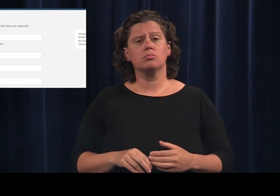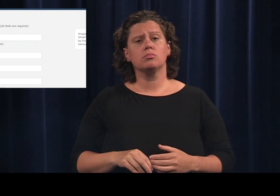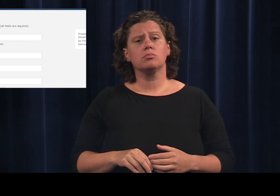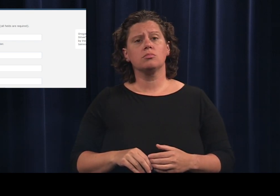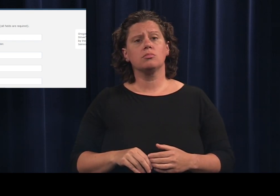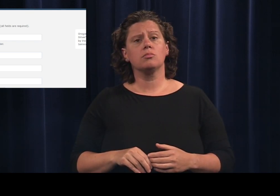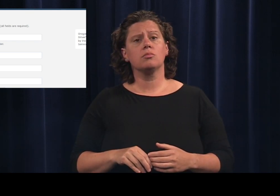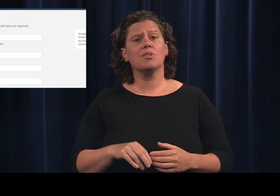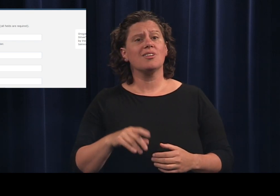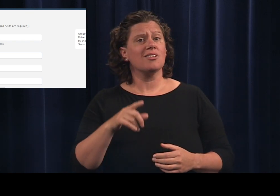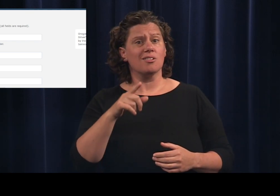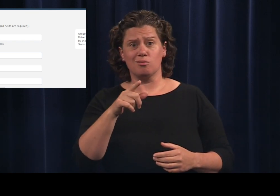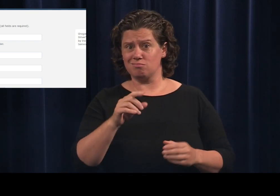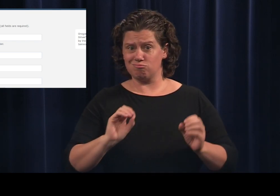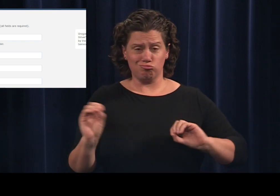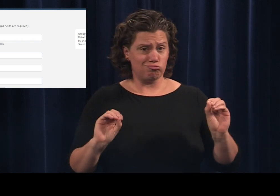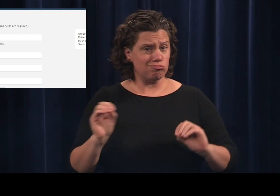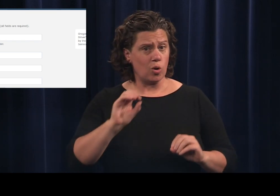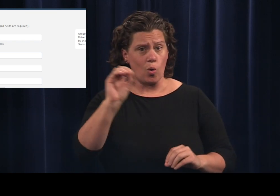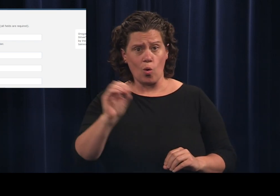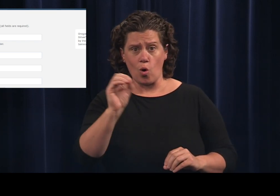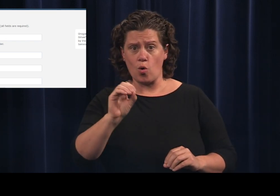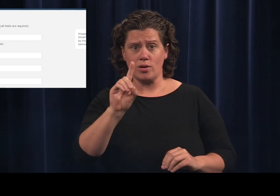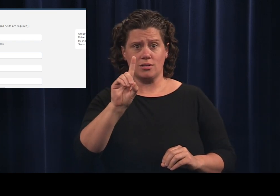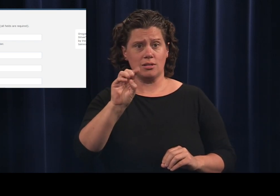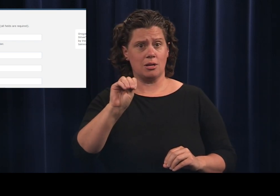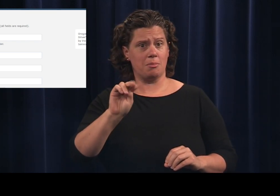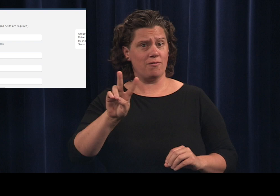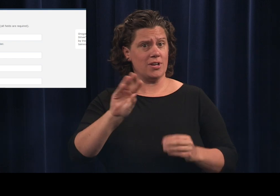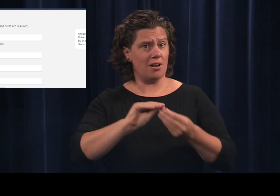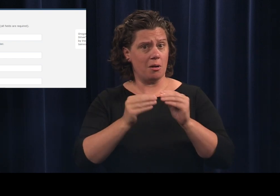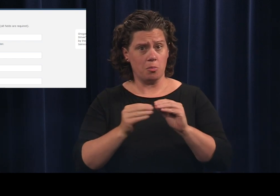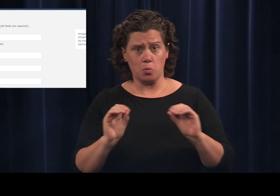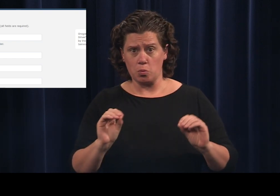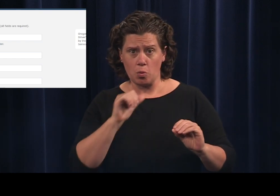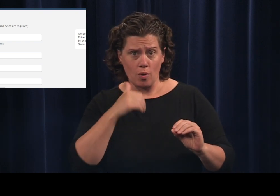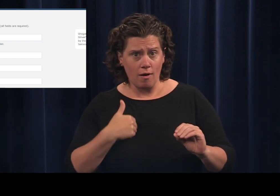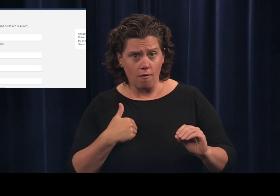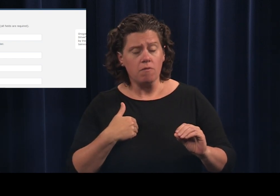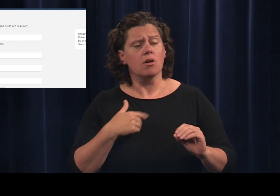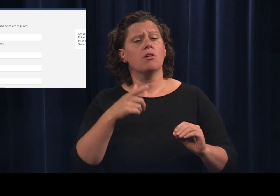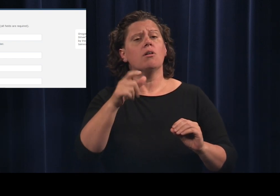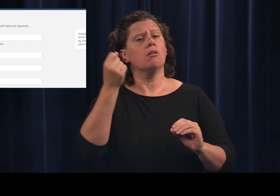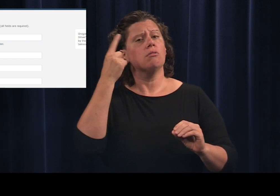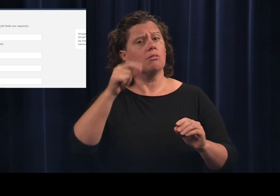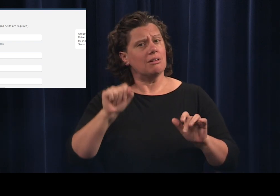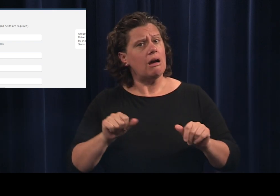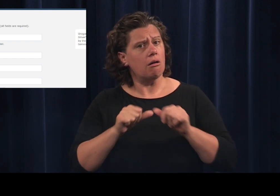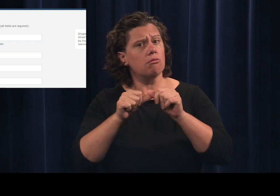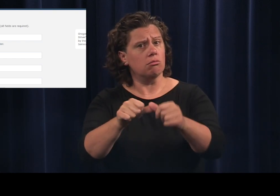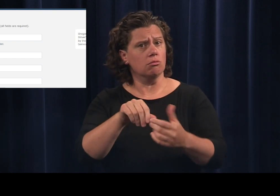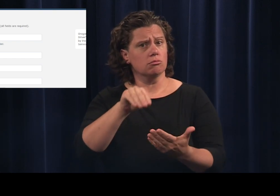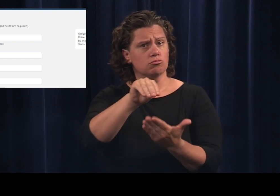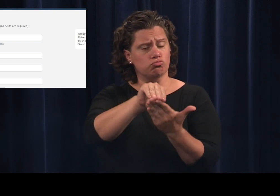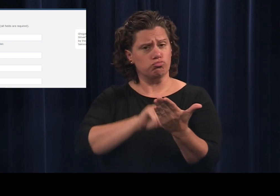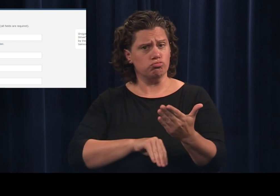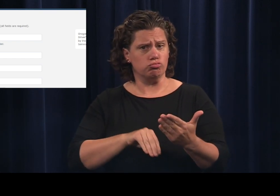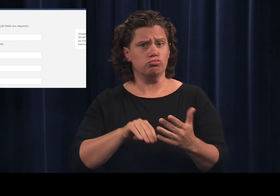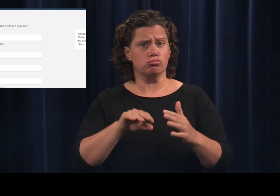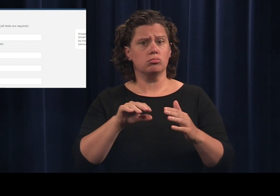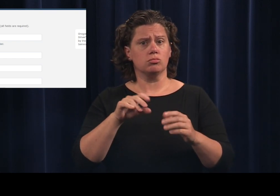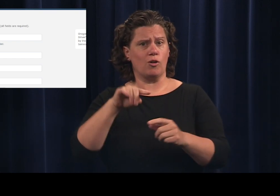If you don't have an Oregon DMV number you can still register to vote.